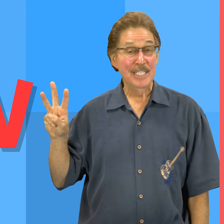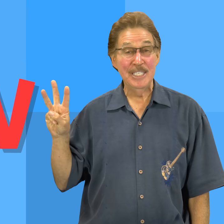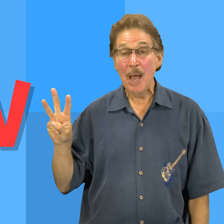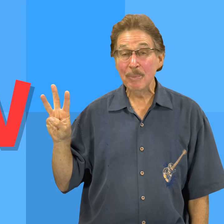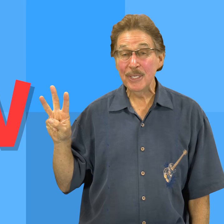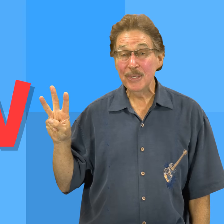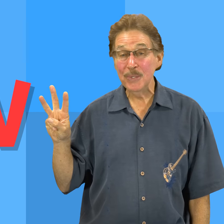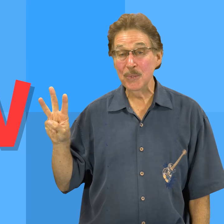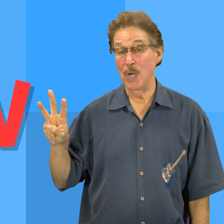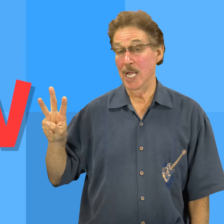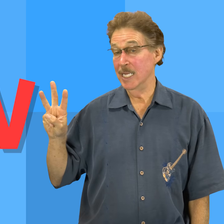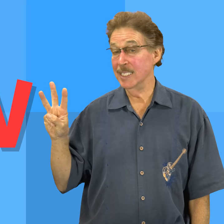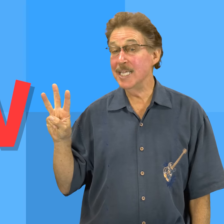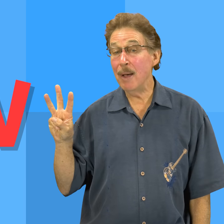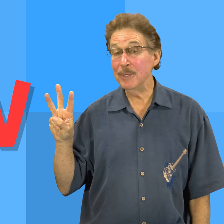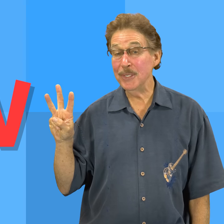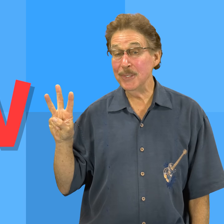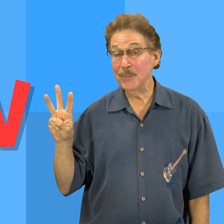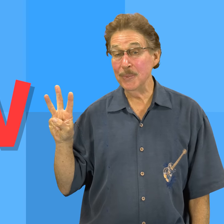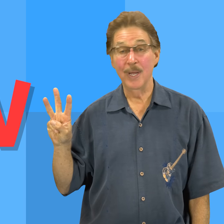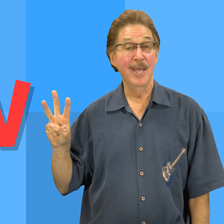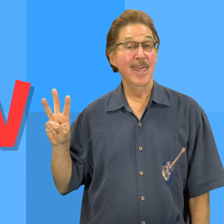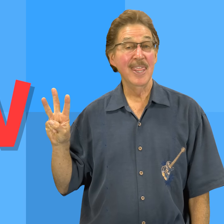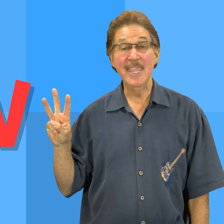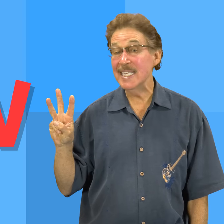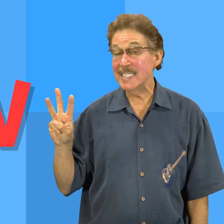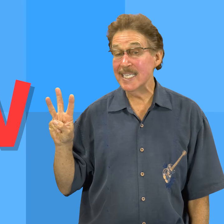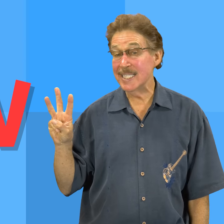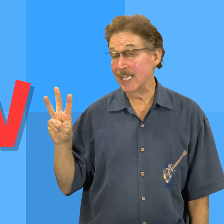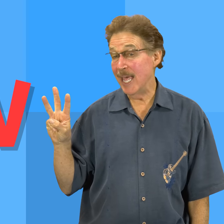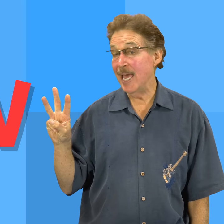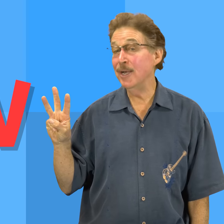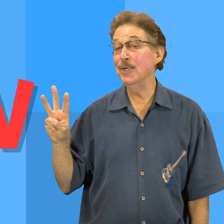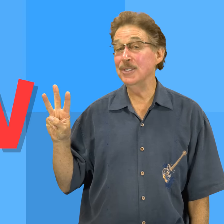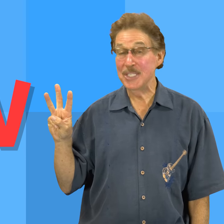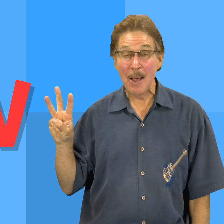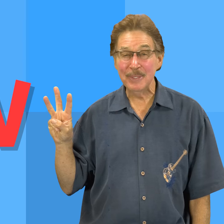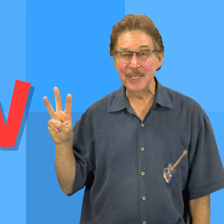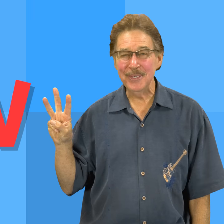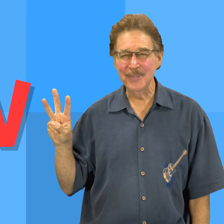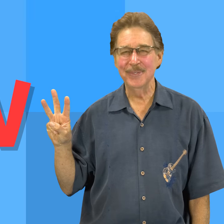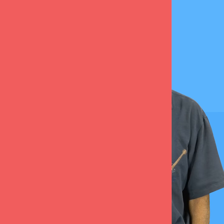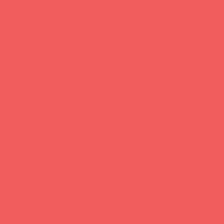W, w, this is the letter w